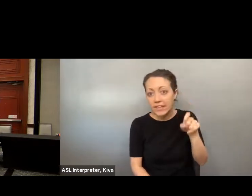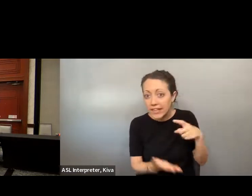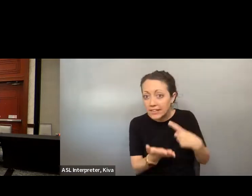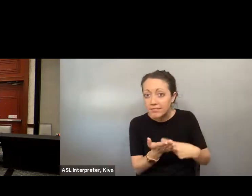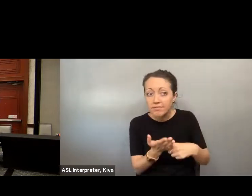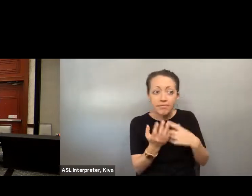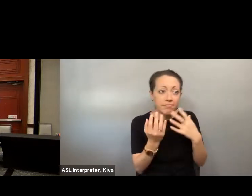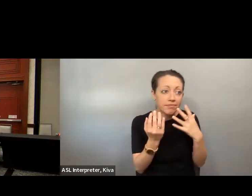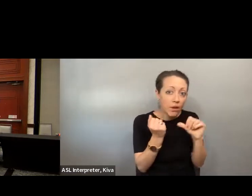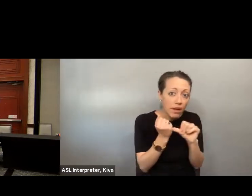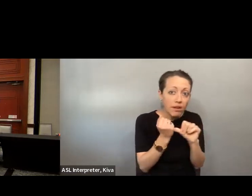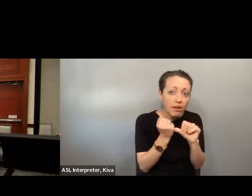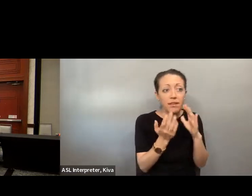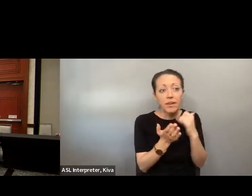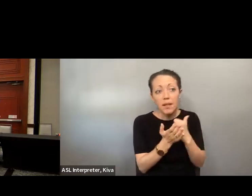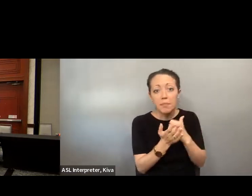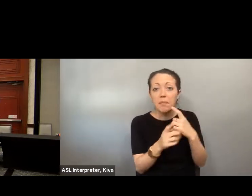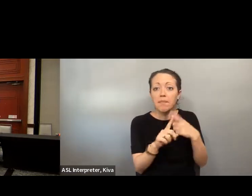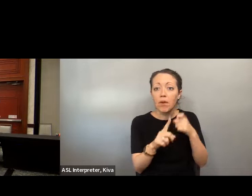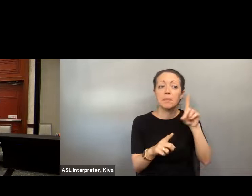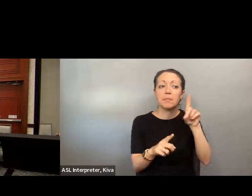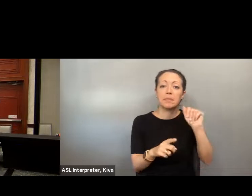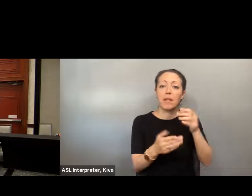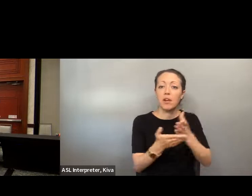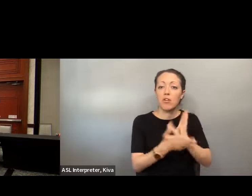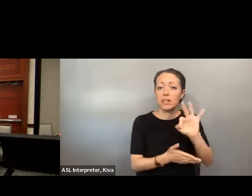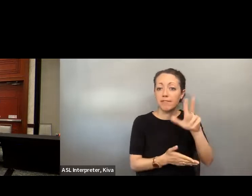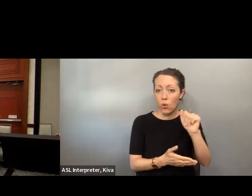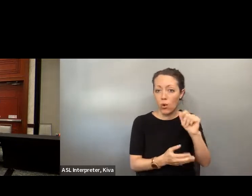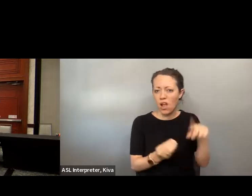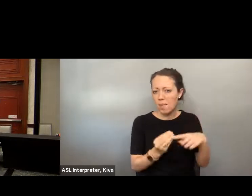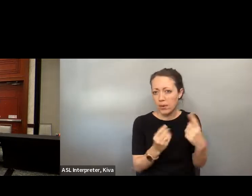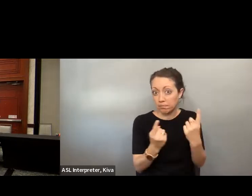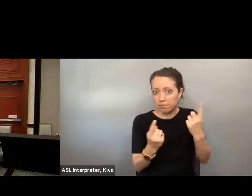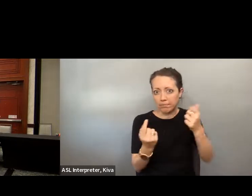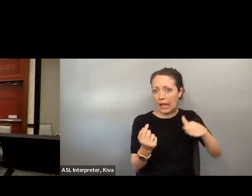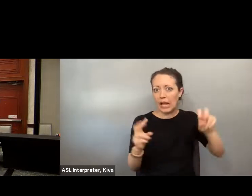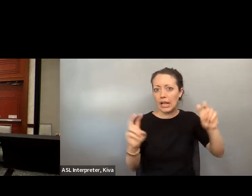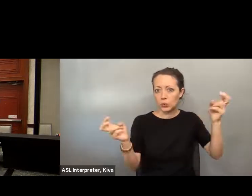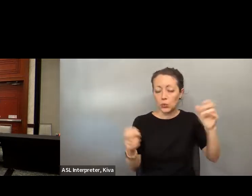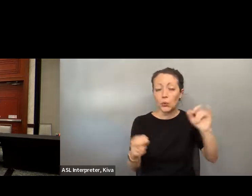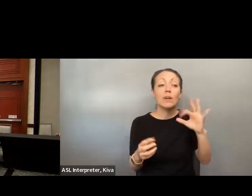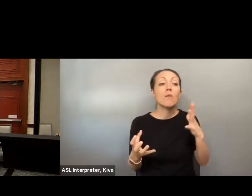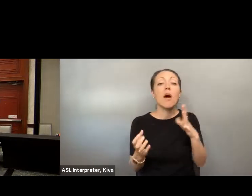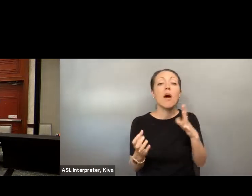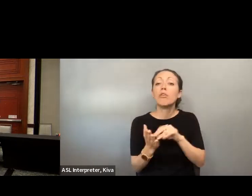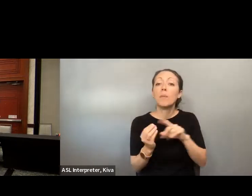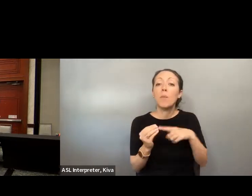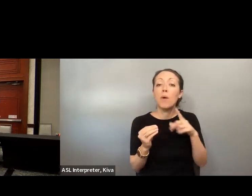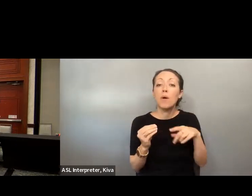We have staff here today, we have an intake table across the hall in the hotel where you can talk with some of our trained intake, specialists, including the lovely dawn after the summit and and talk to them about if you you know if you need assistance, direct assistance. including the lovely Dawn after the summit and if you From disability rights. Florida on any particular issue.